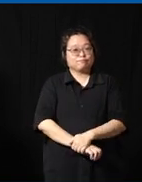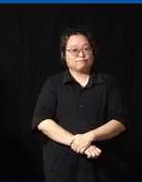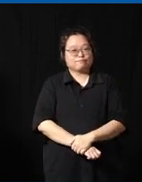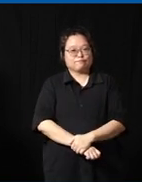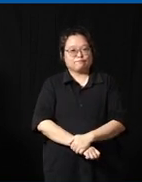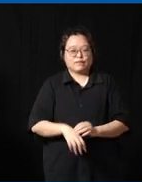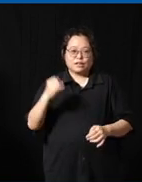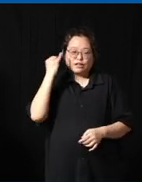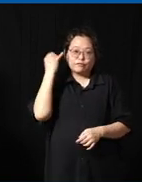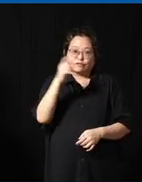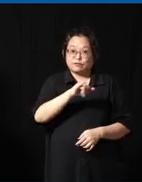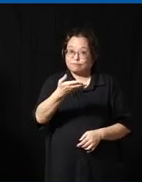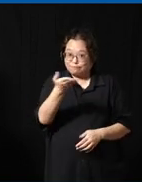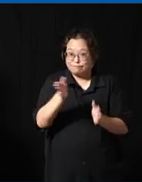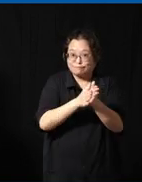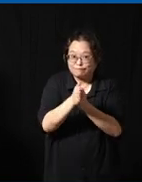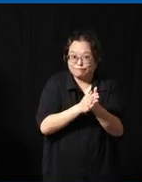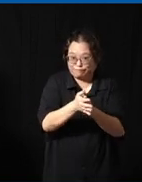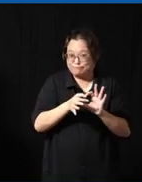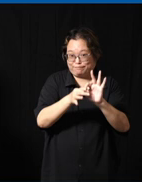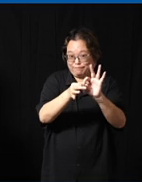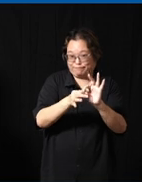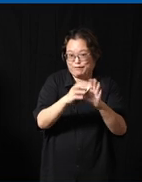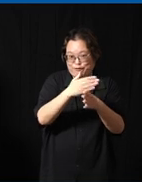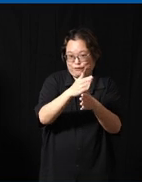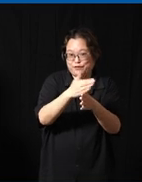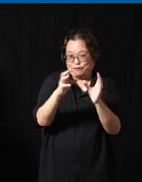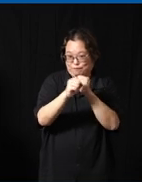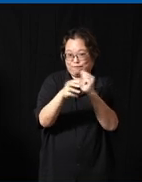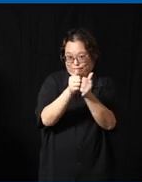any any of you are interested I'll maybe share the link of that uh advertisement with you uh